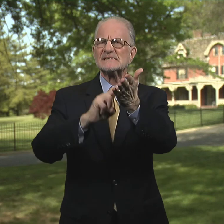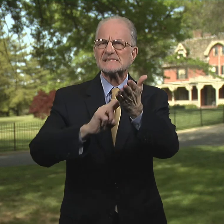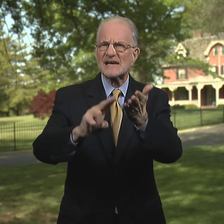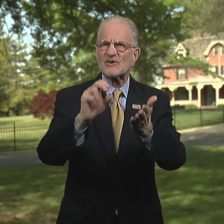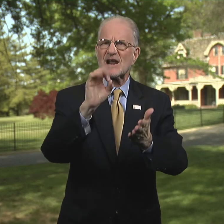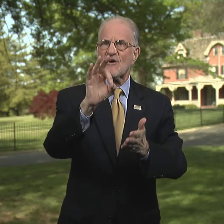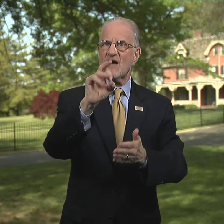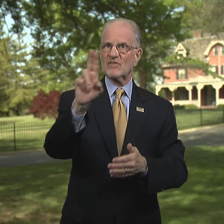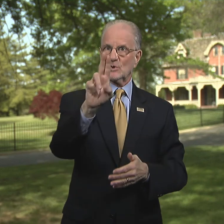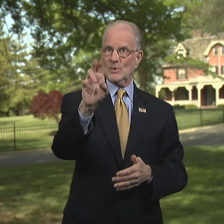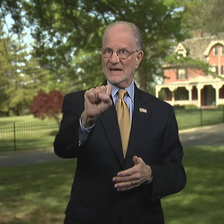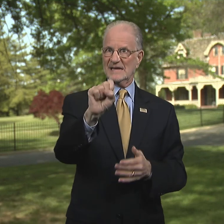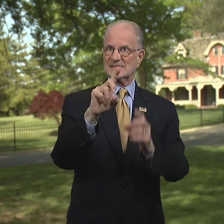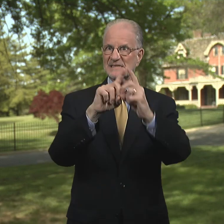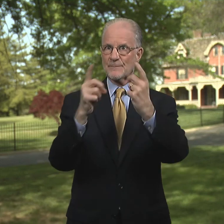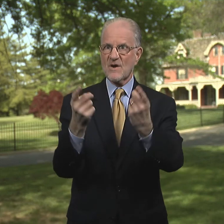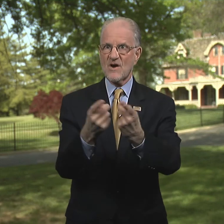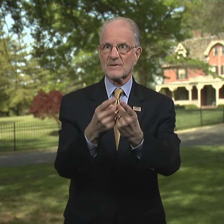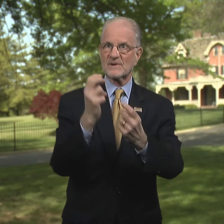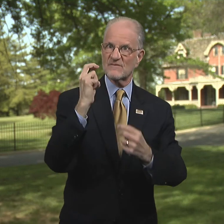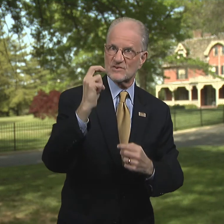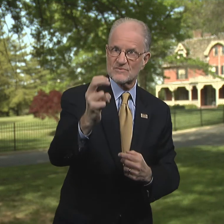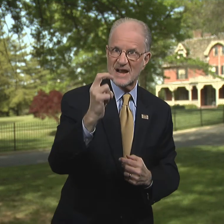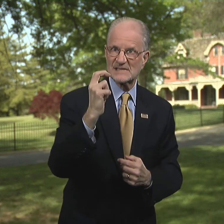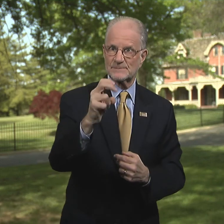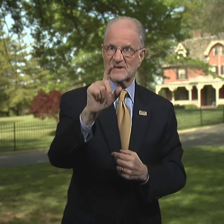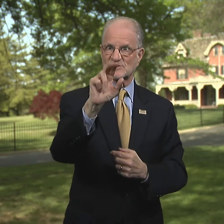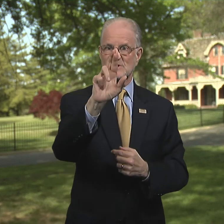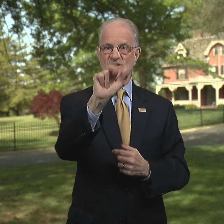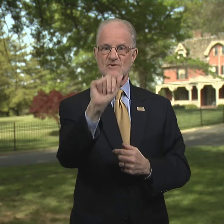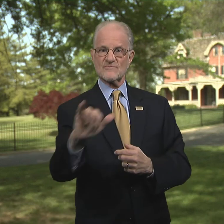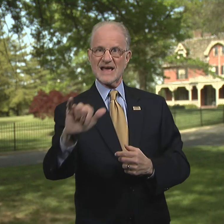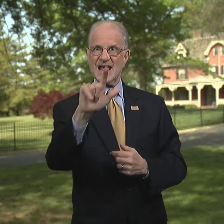Secretary of the U.S. Department of Transportation Ray LaHood